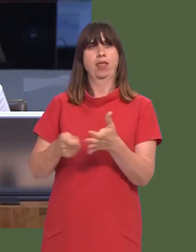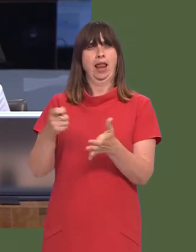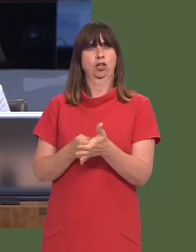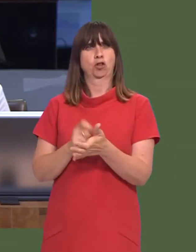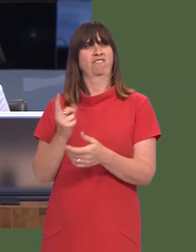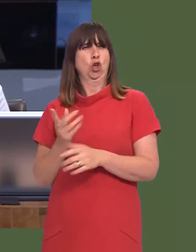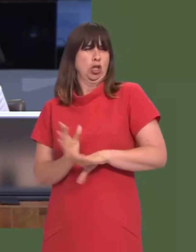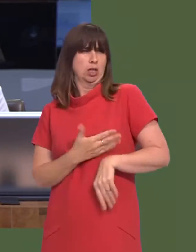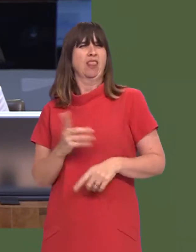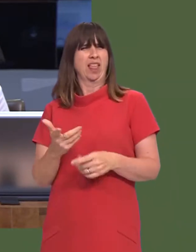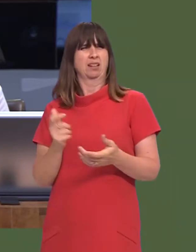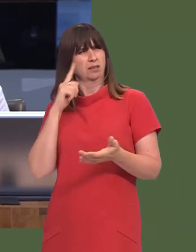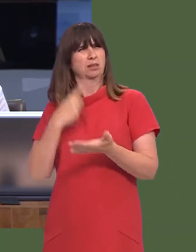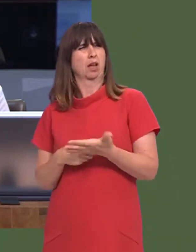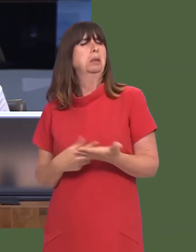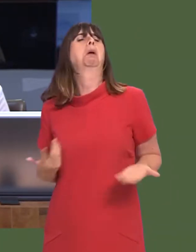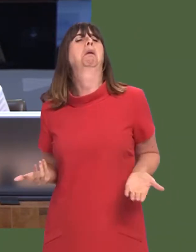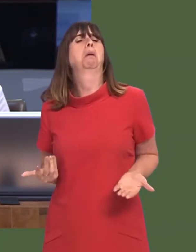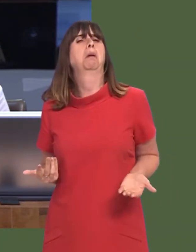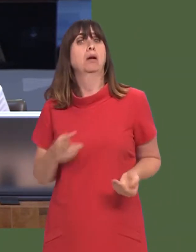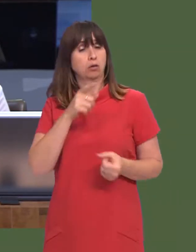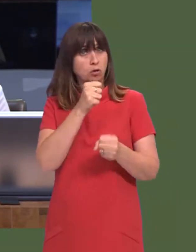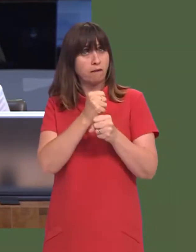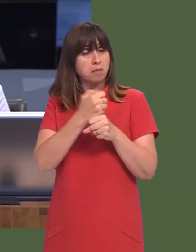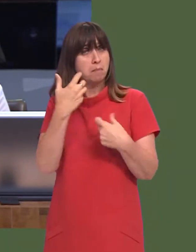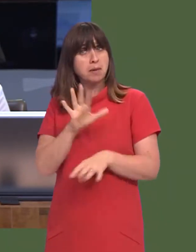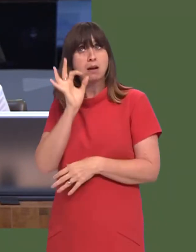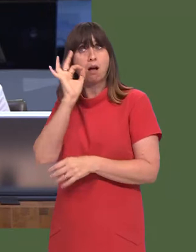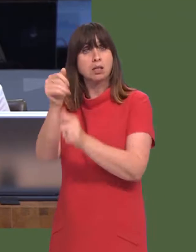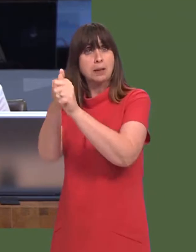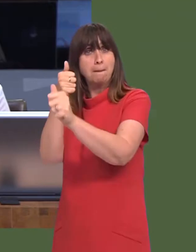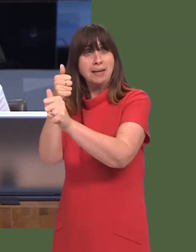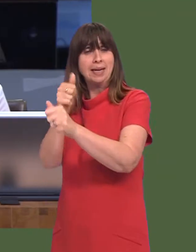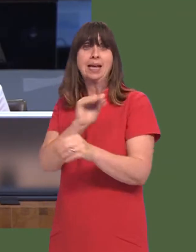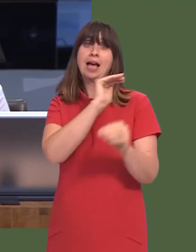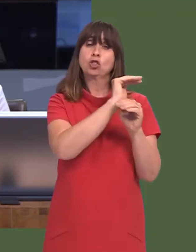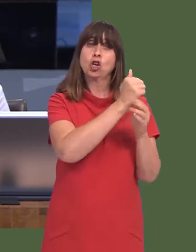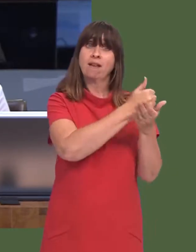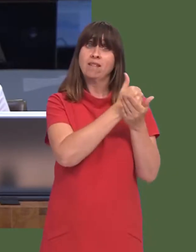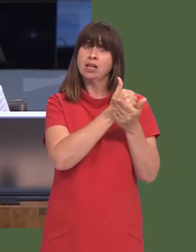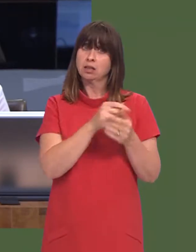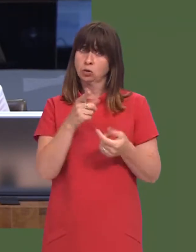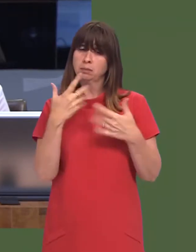Can the First Minister say whether his Government has yet asked the company and the external